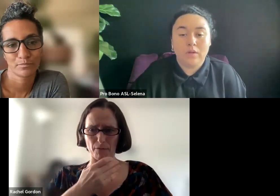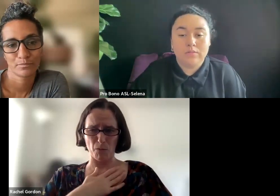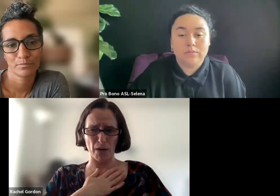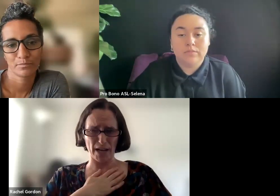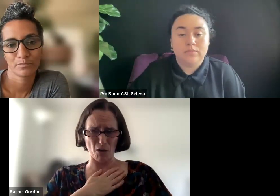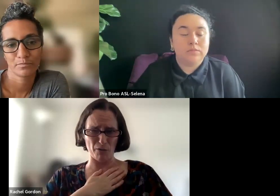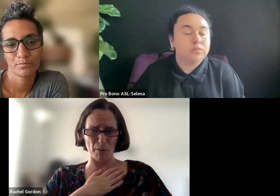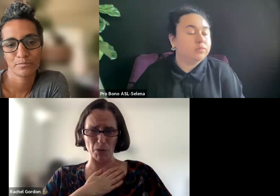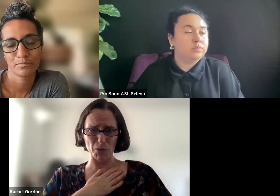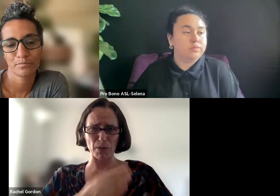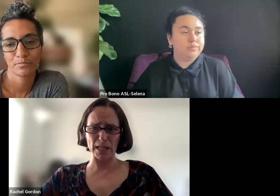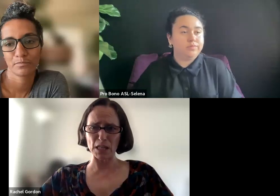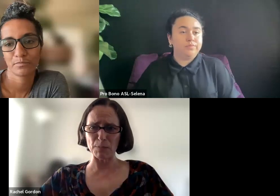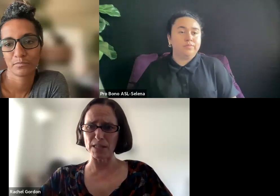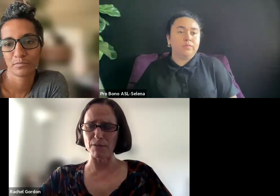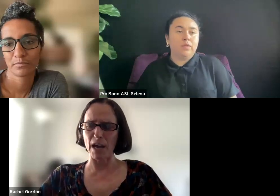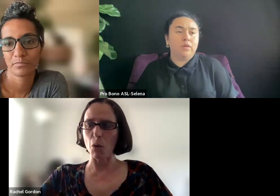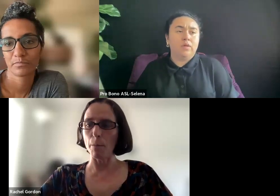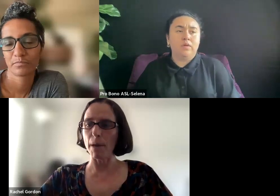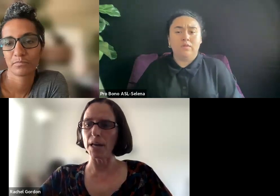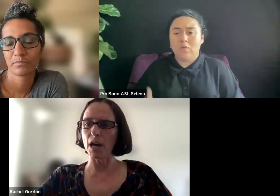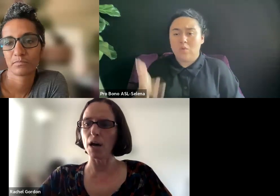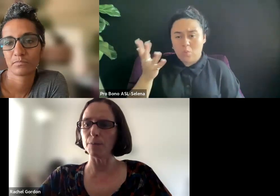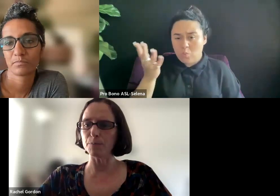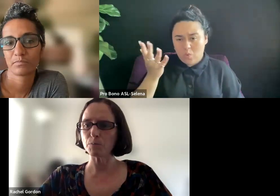KNOW FROM YOU IT'S REALLY EXPENSIVE NOW.